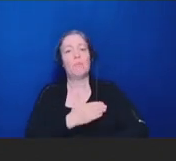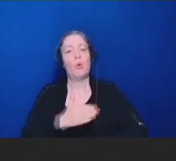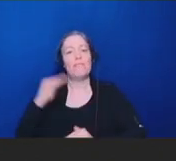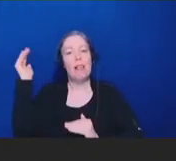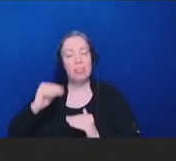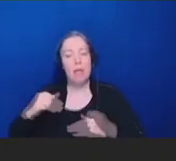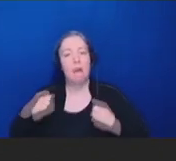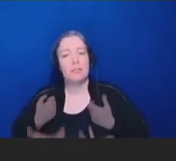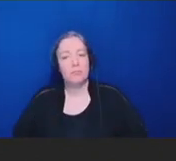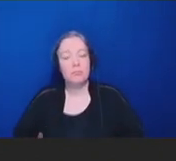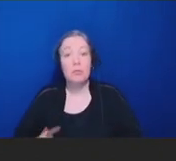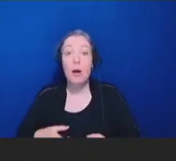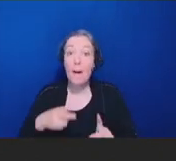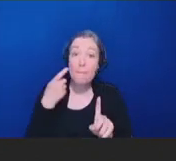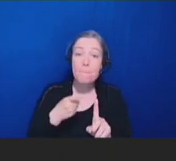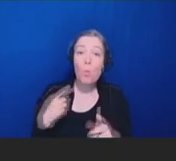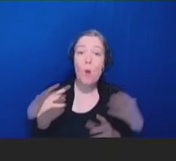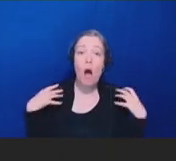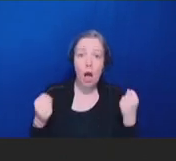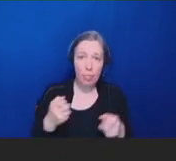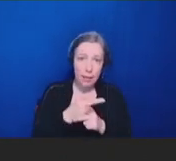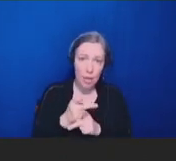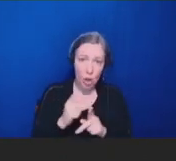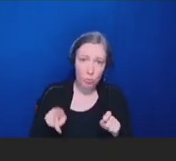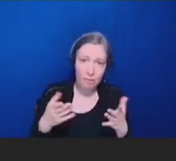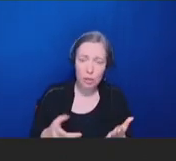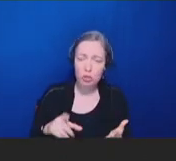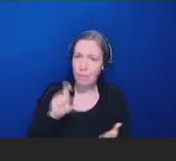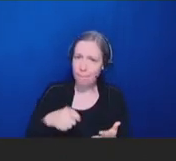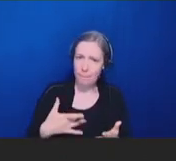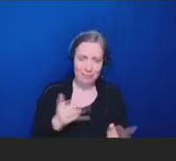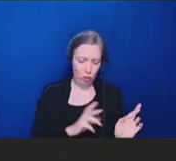providers are feeling equipped to have these conversations, you know, that they're tired